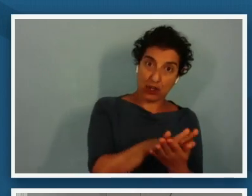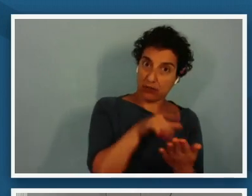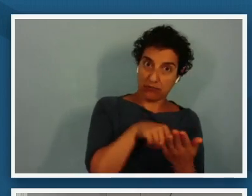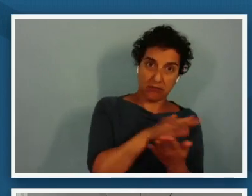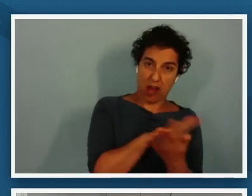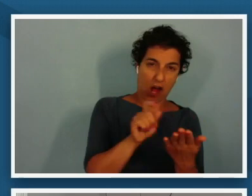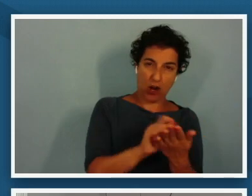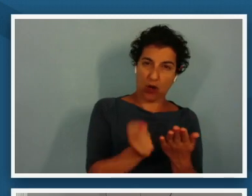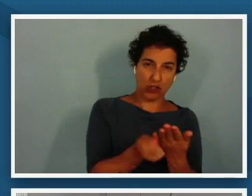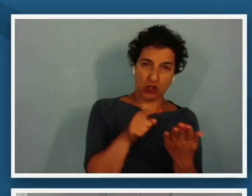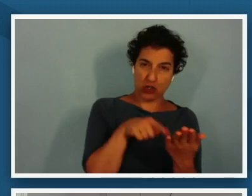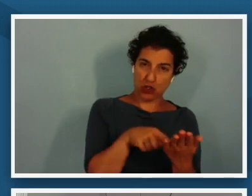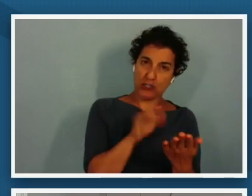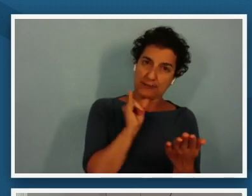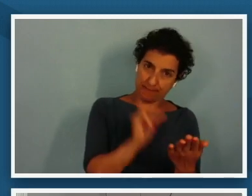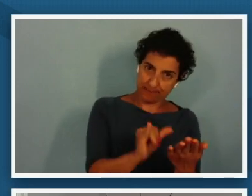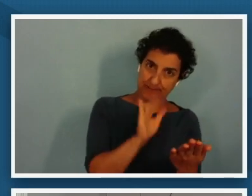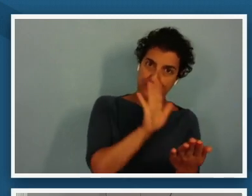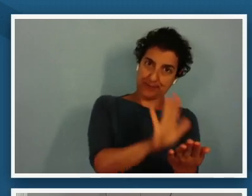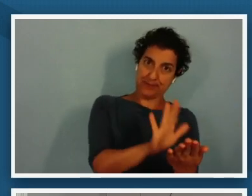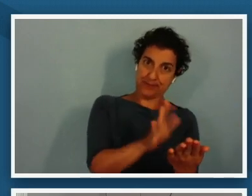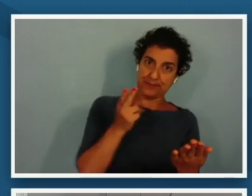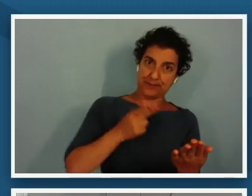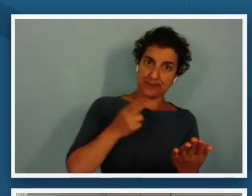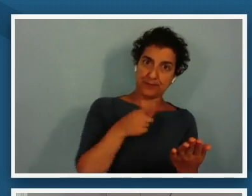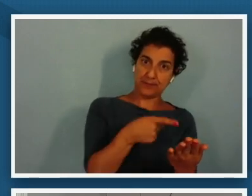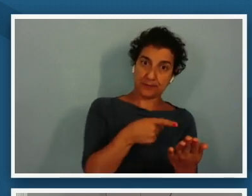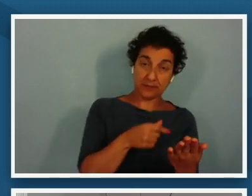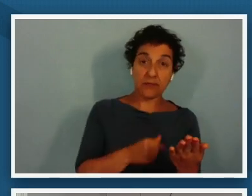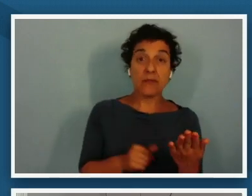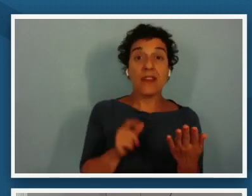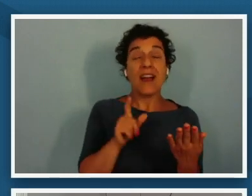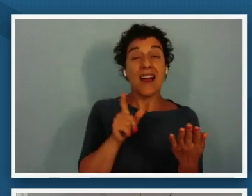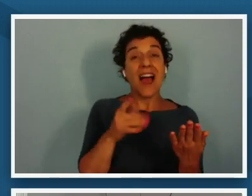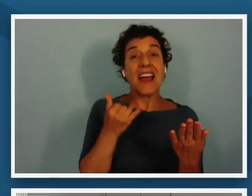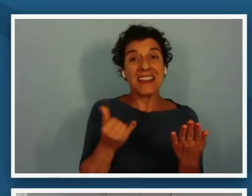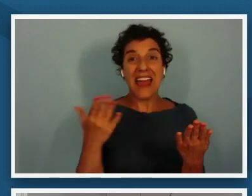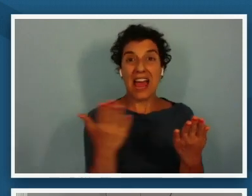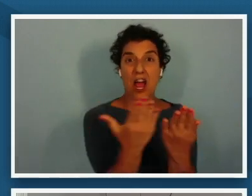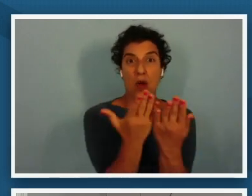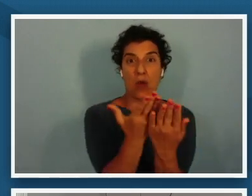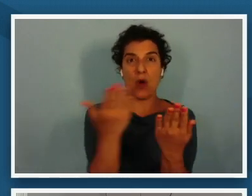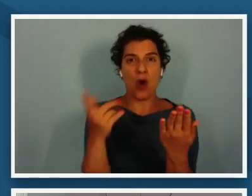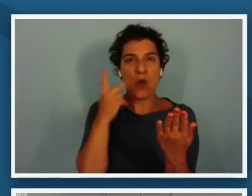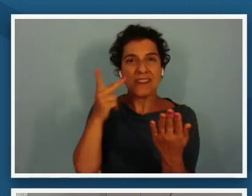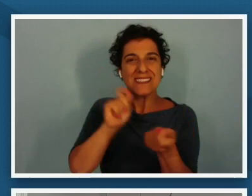and in just a moment we're going to be looking at a lightened version so that